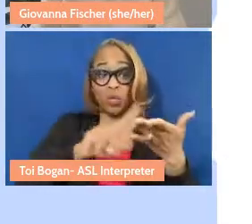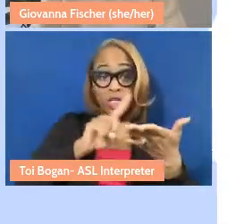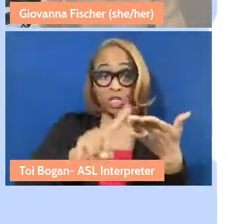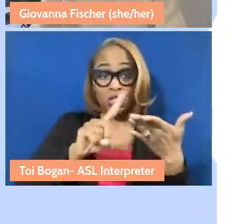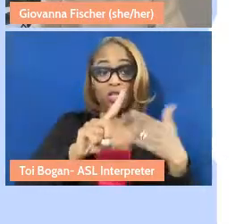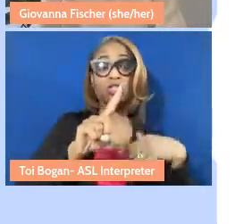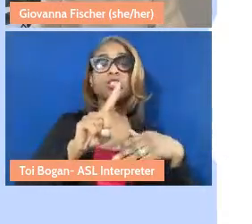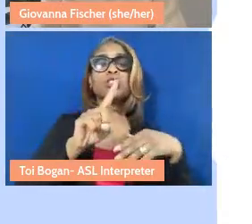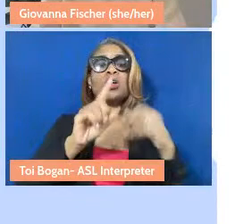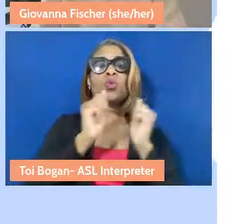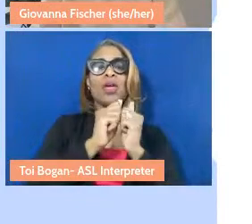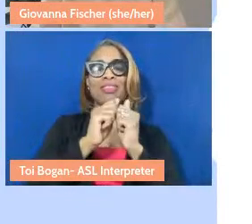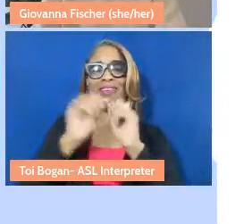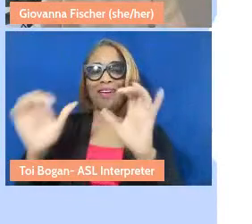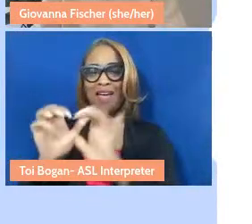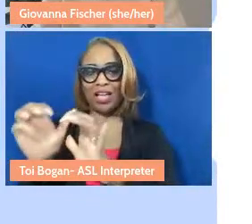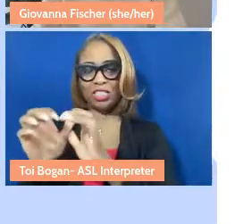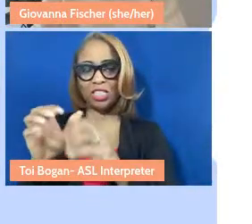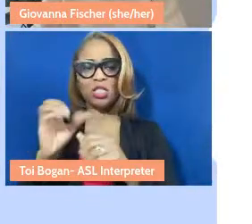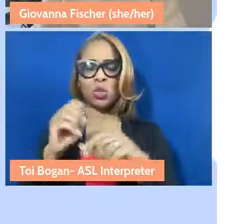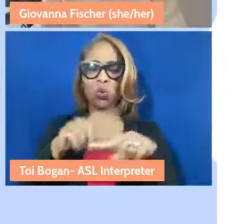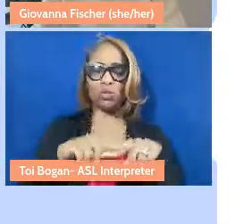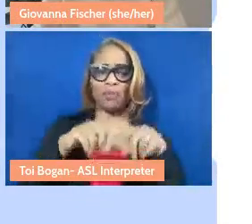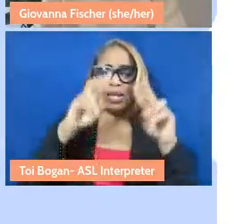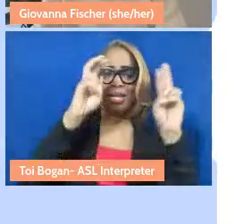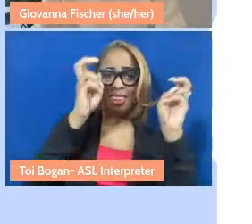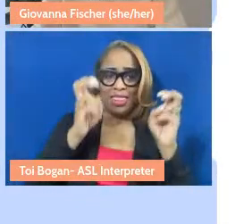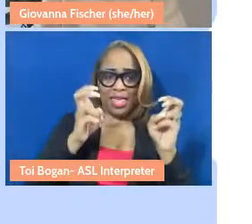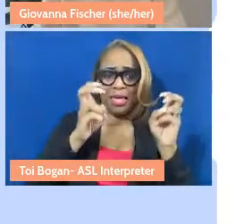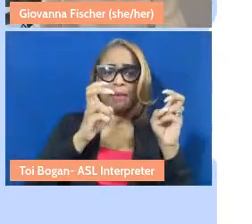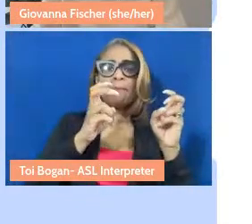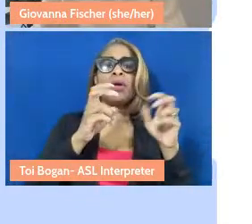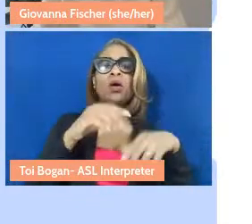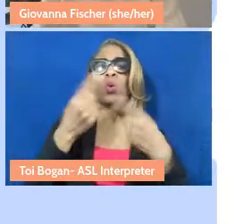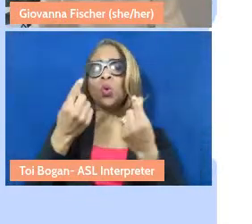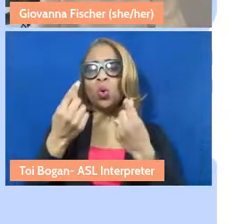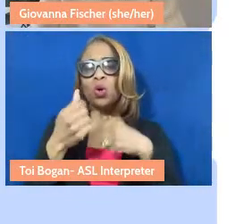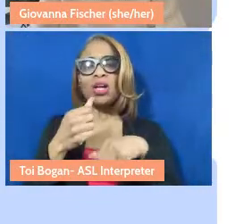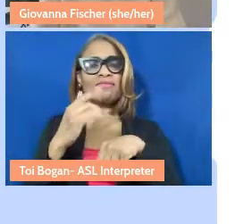These are broken down by key themes and are available for all profiles.